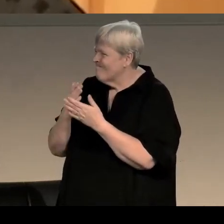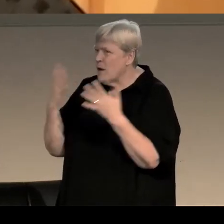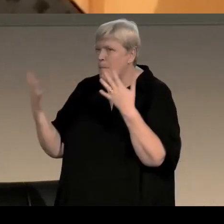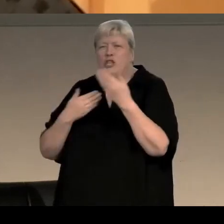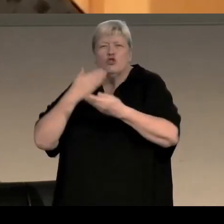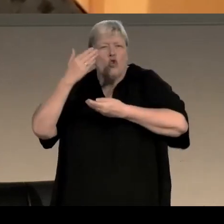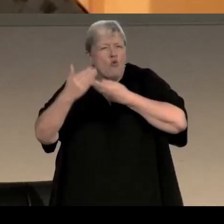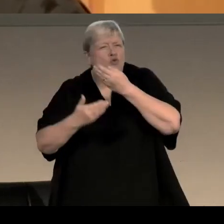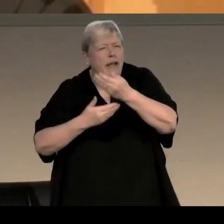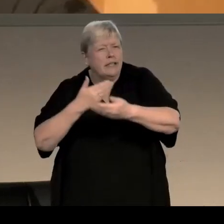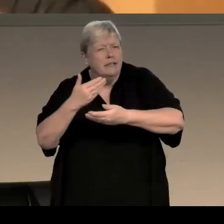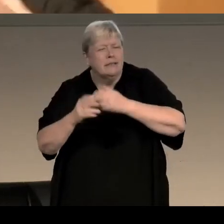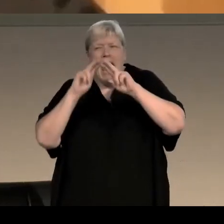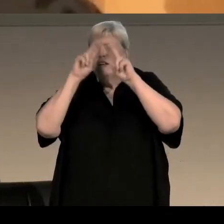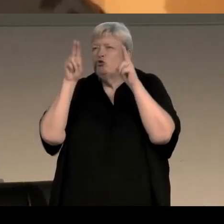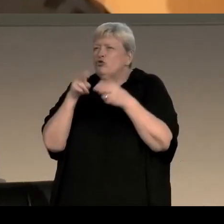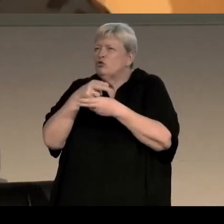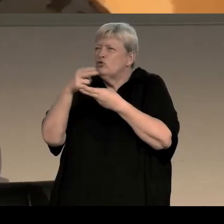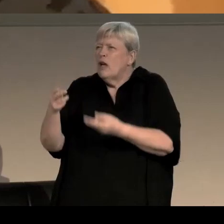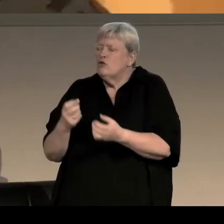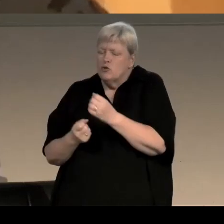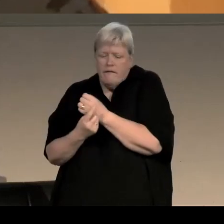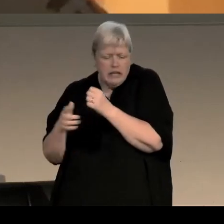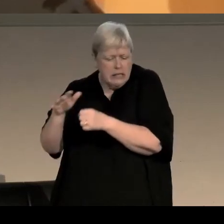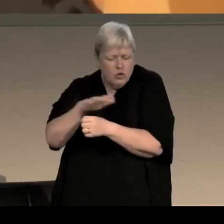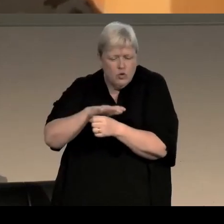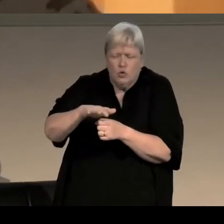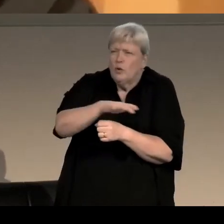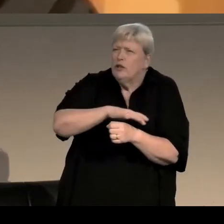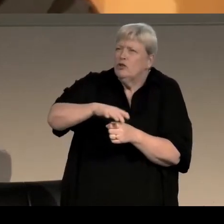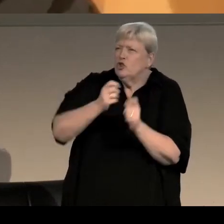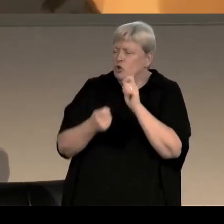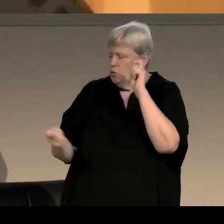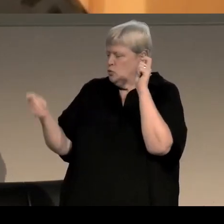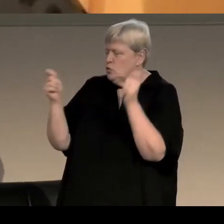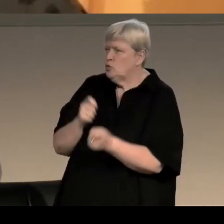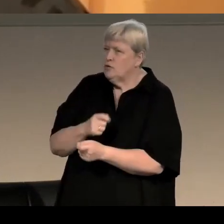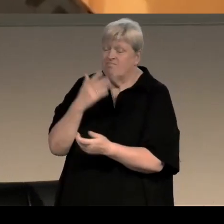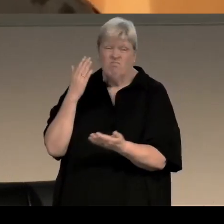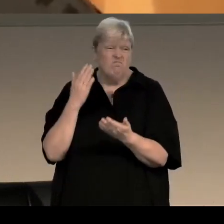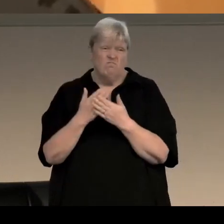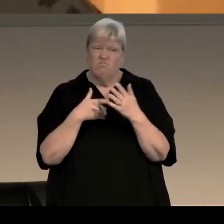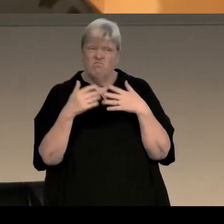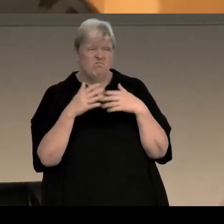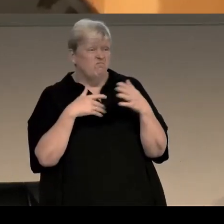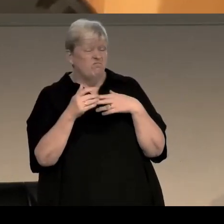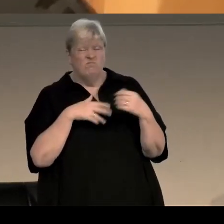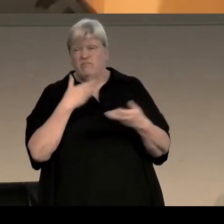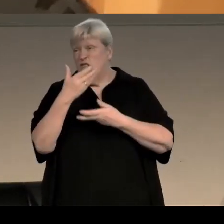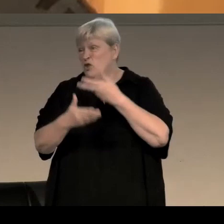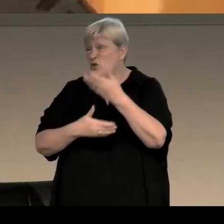it deals with international situations, it deals with changes of government. It doesn't necessarily deal with the stories we were all talking about in the canteen